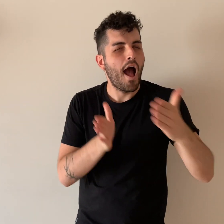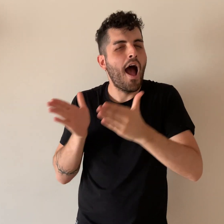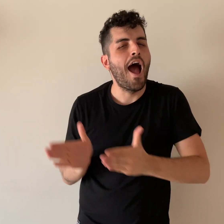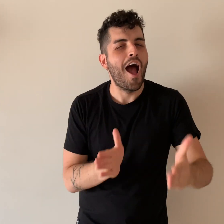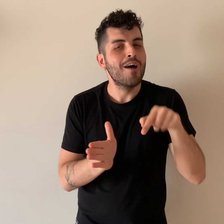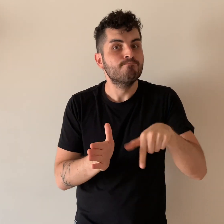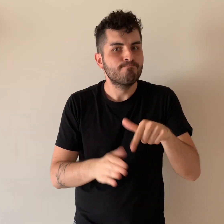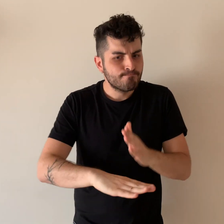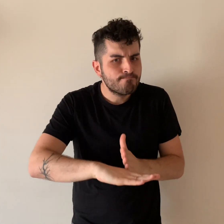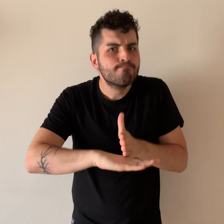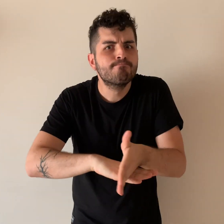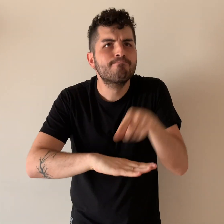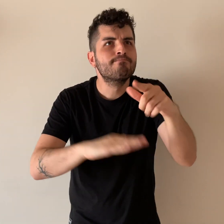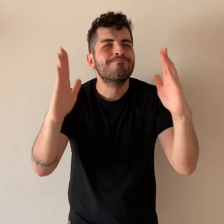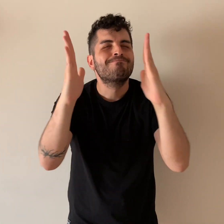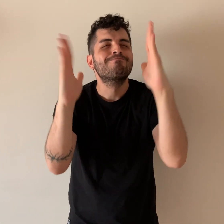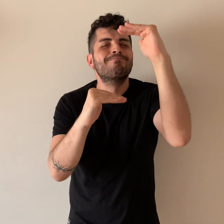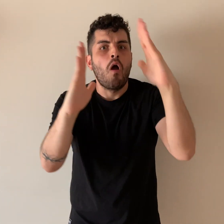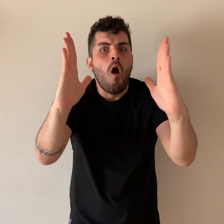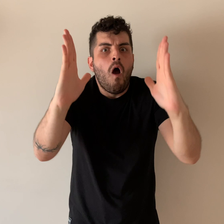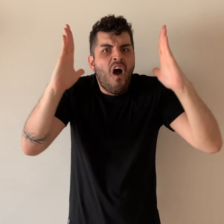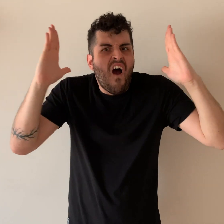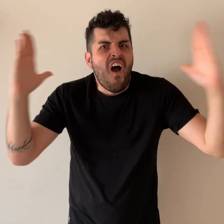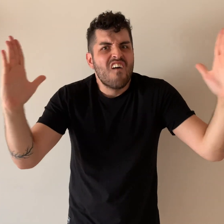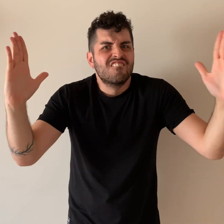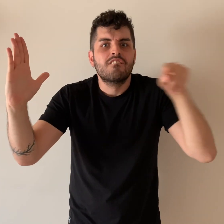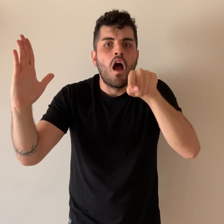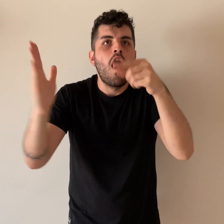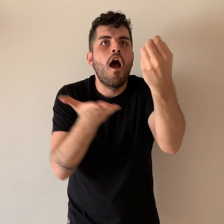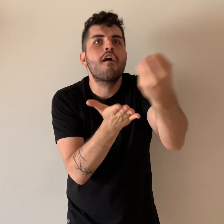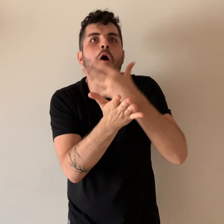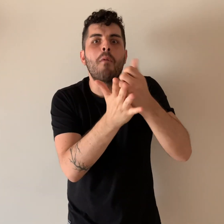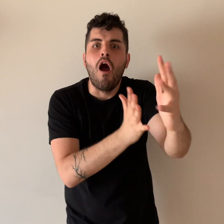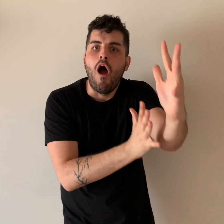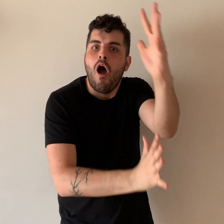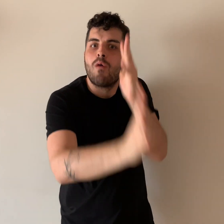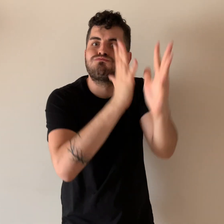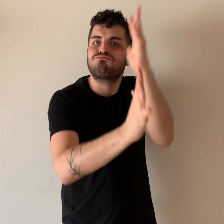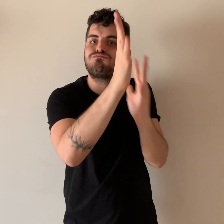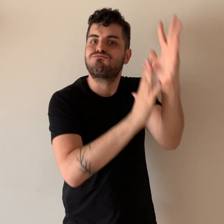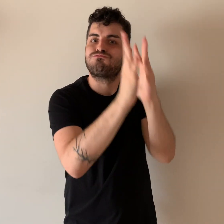screen in the main lobby with the same information as well.